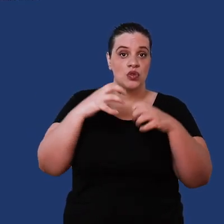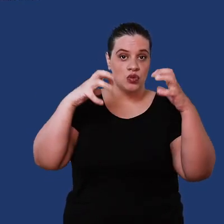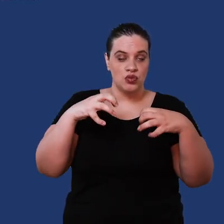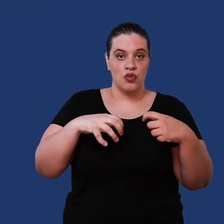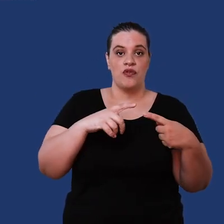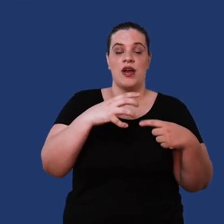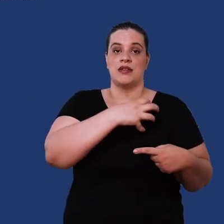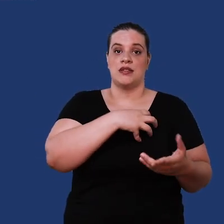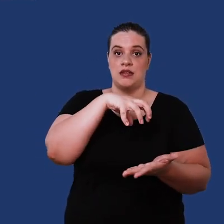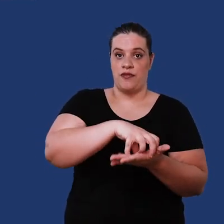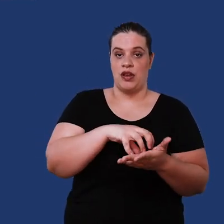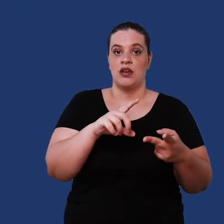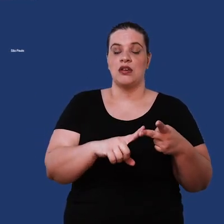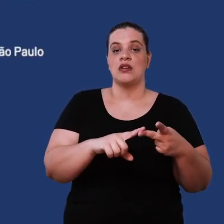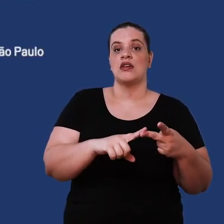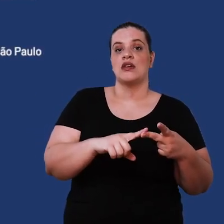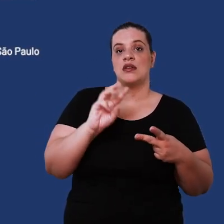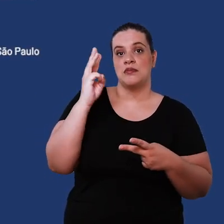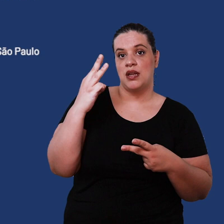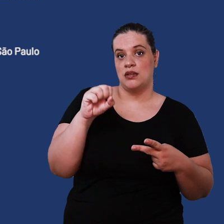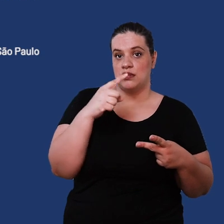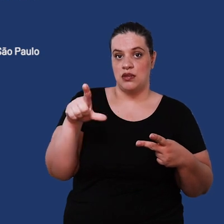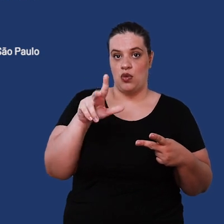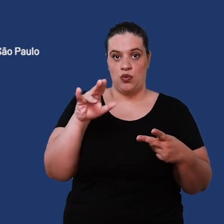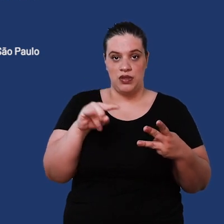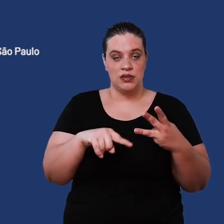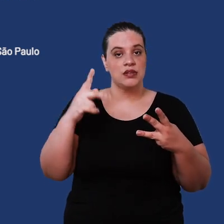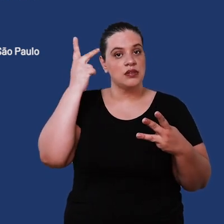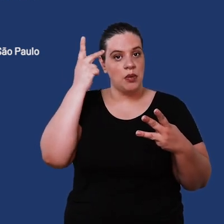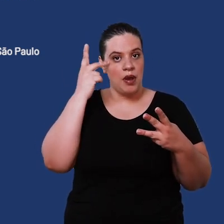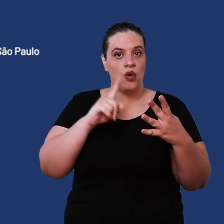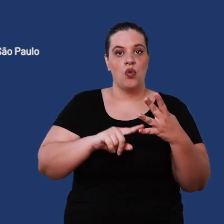cities of Salvador São Luís do Maranhão São Paulo and Ubatuba on the north coast of São